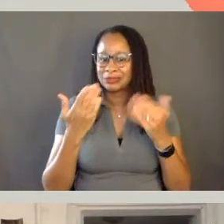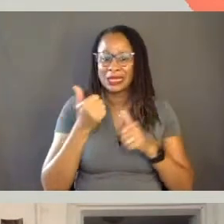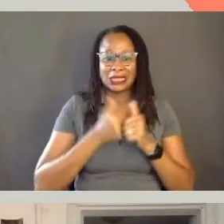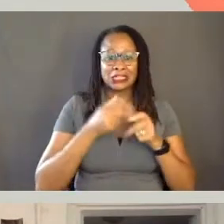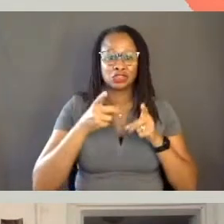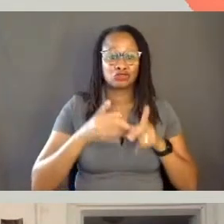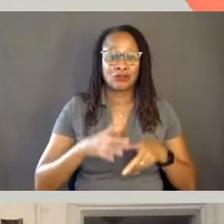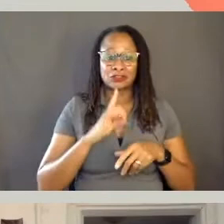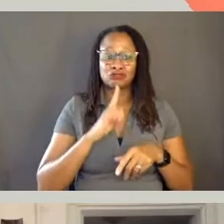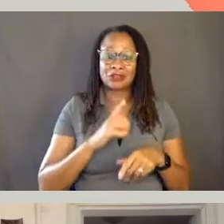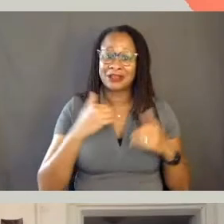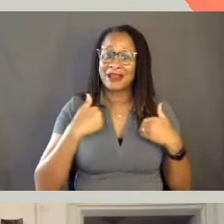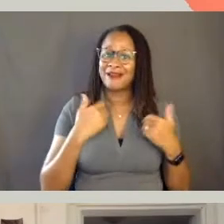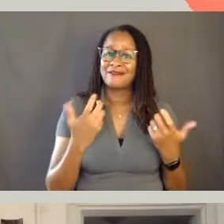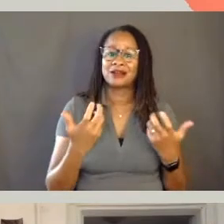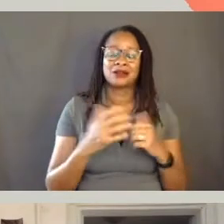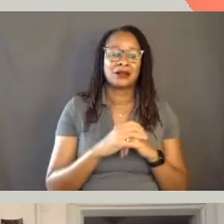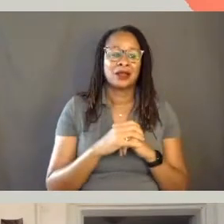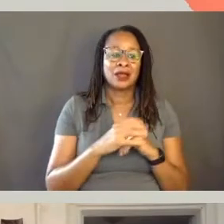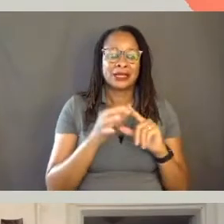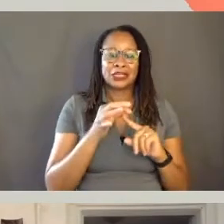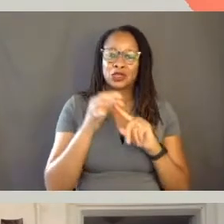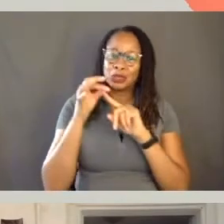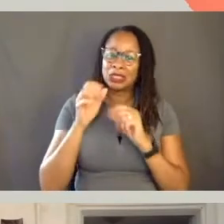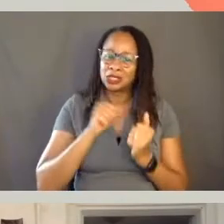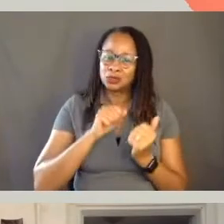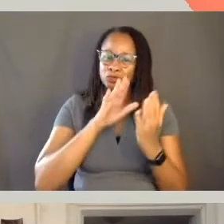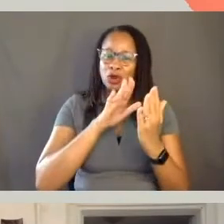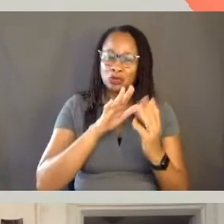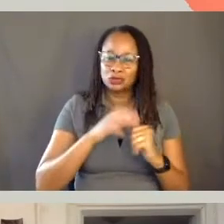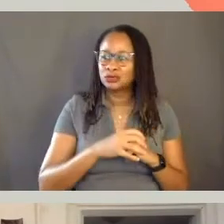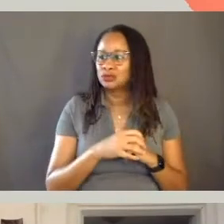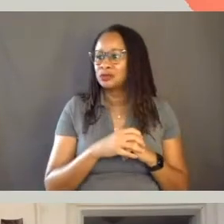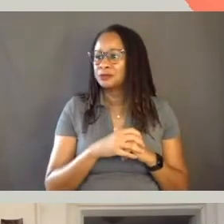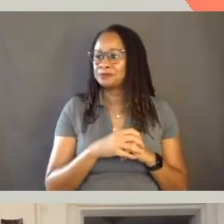really has such a unique approach to the interview